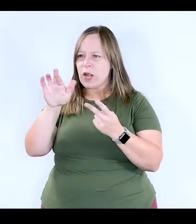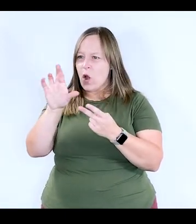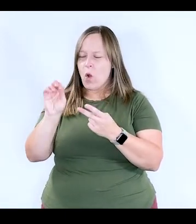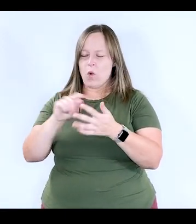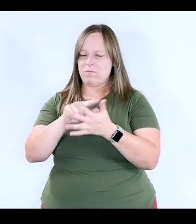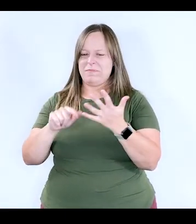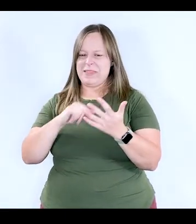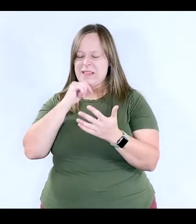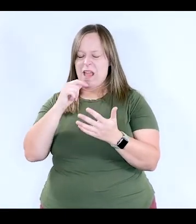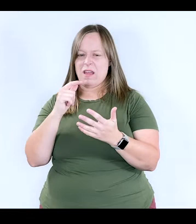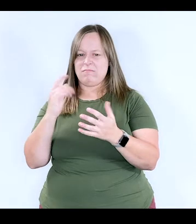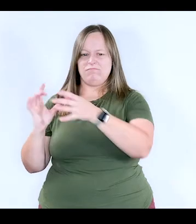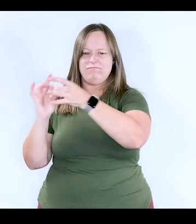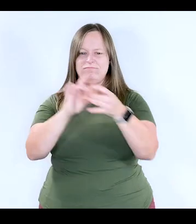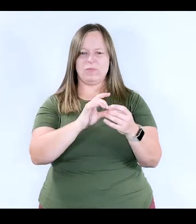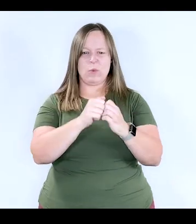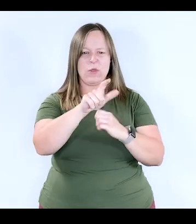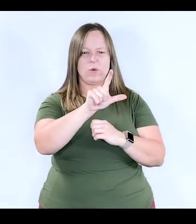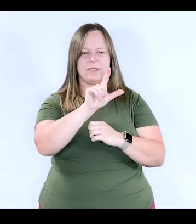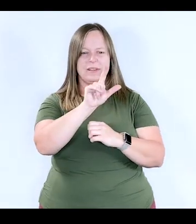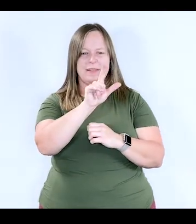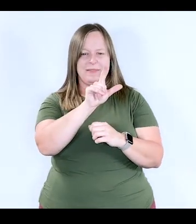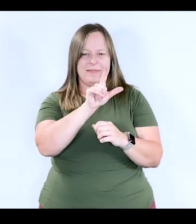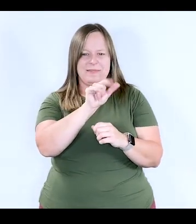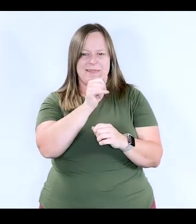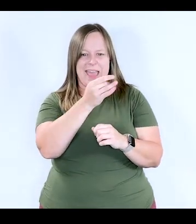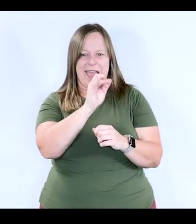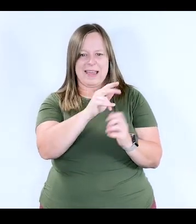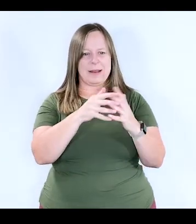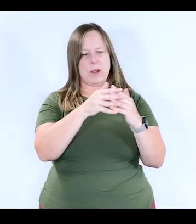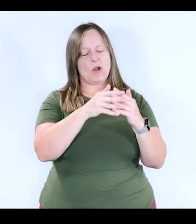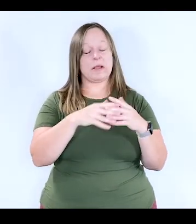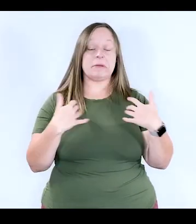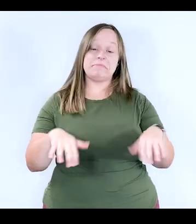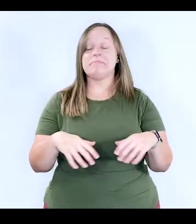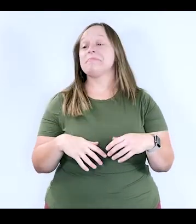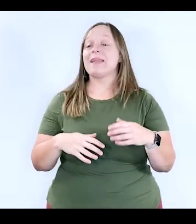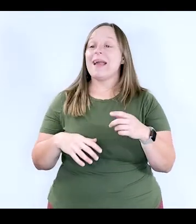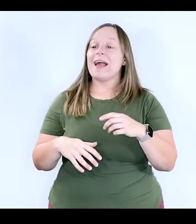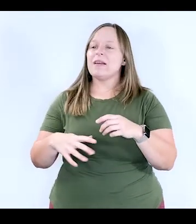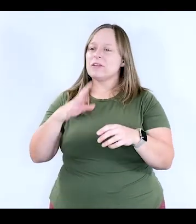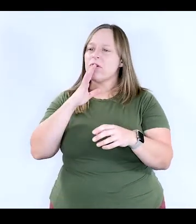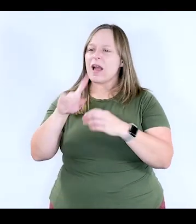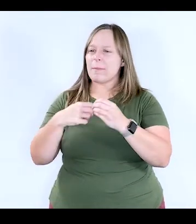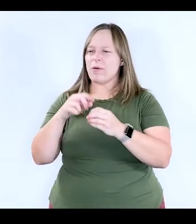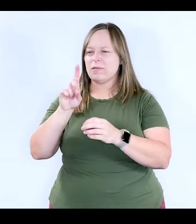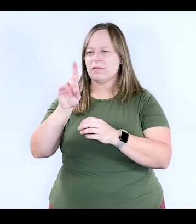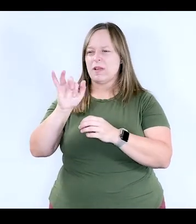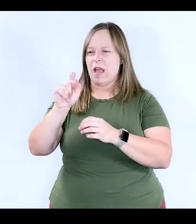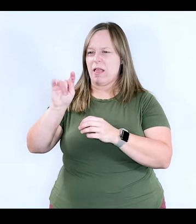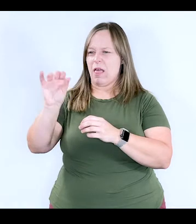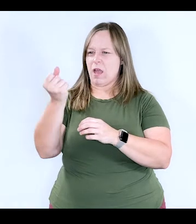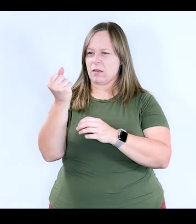A lot of times, people wouldn't necessarily put those together. But let's talk about the Spanish dialects.